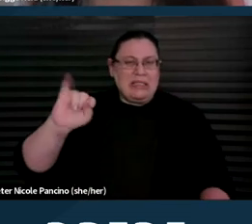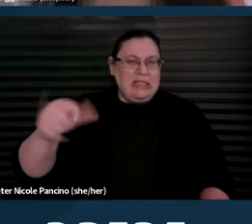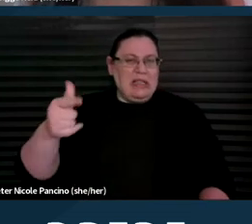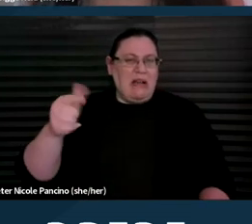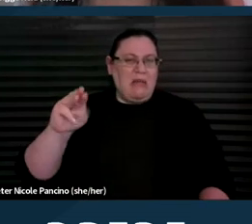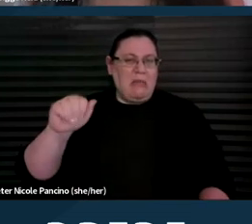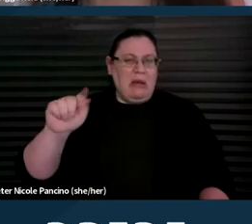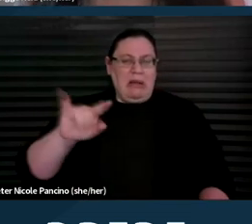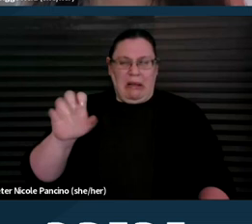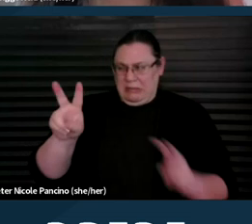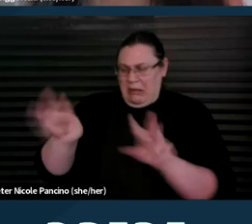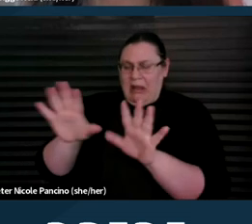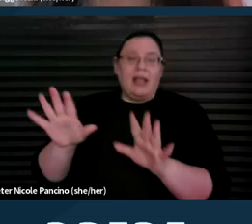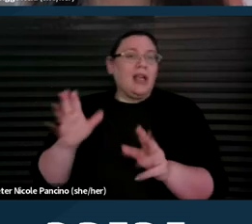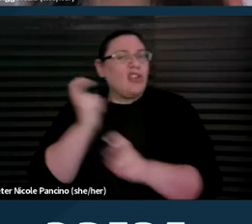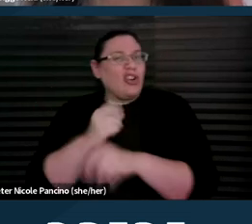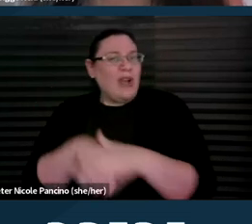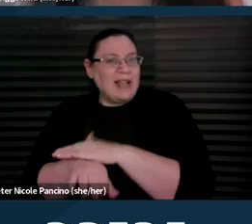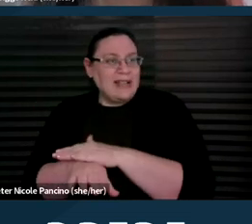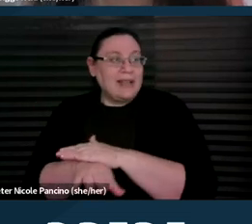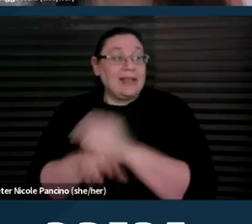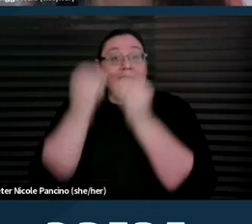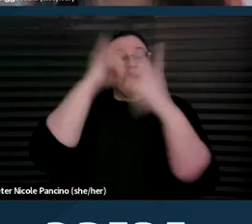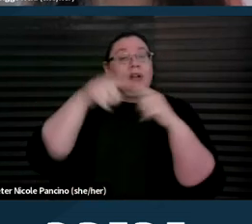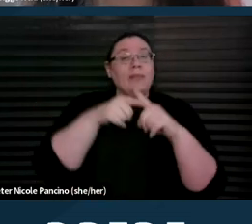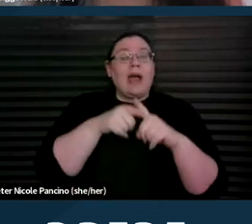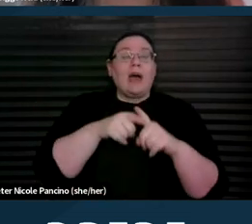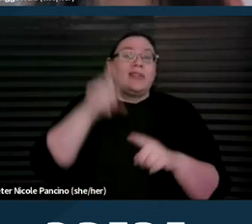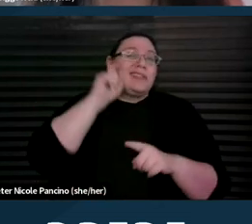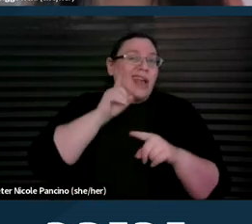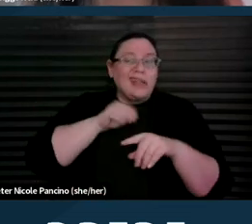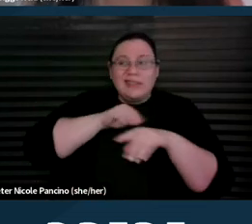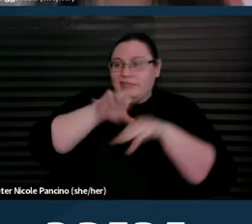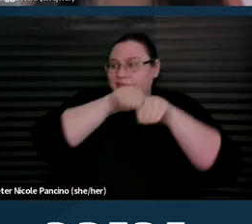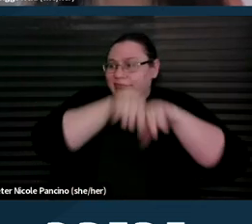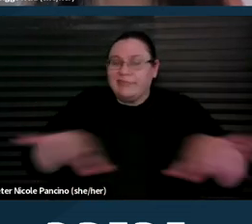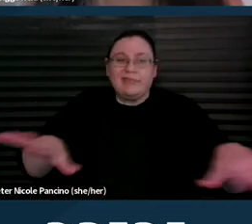Information about sexually transmitted infection prevention, access to abortion,